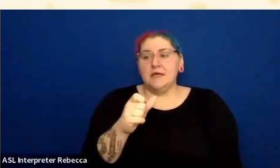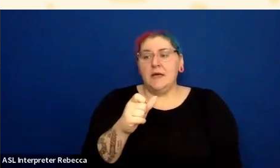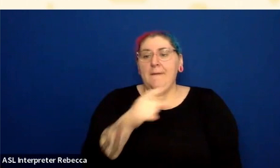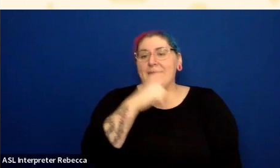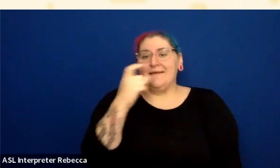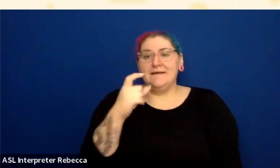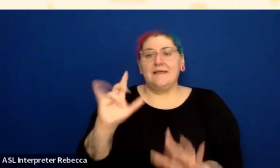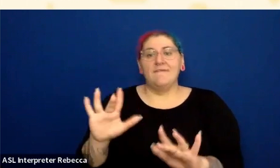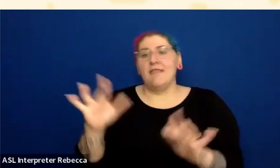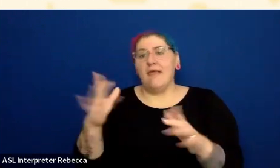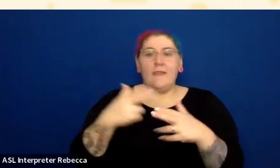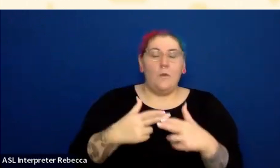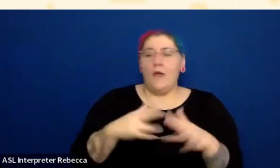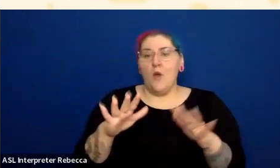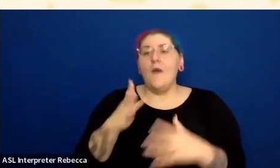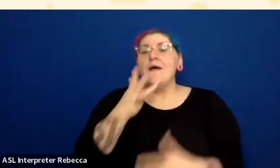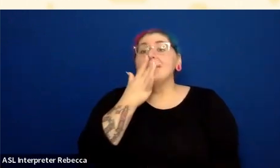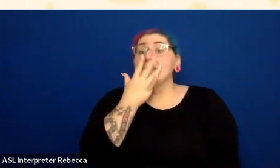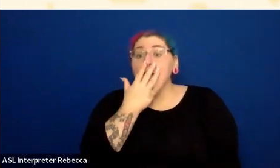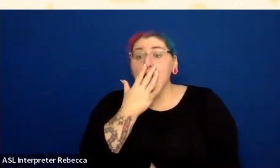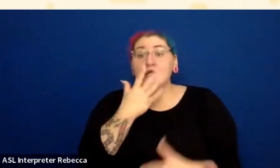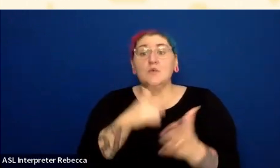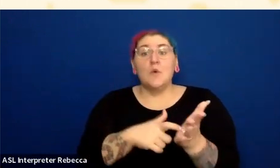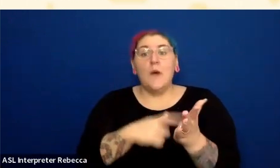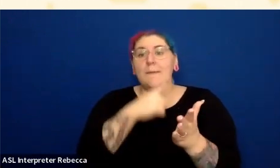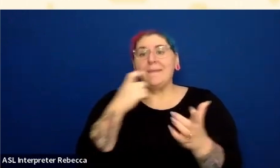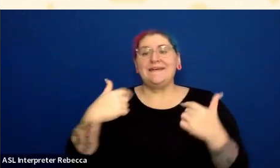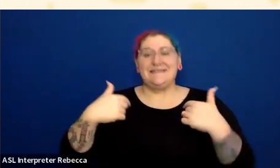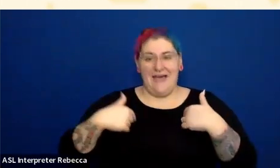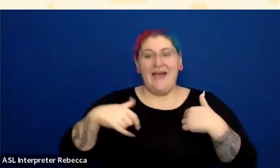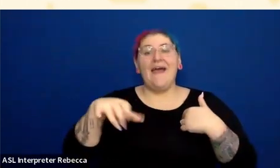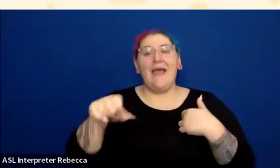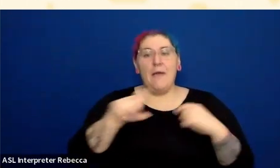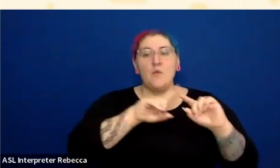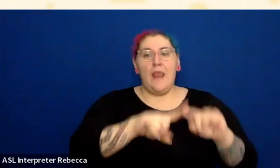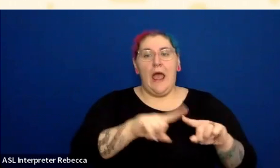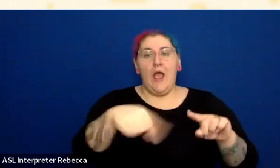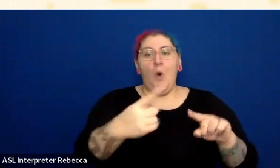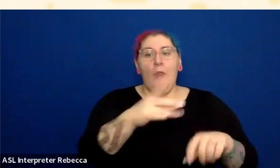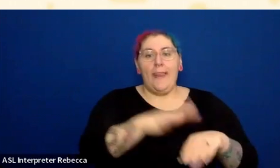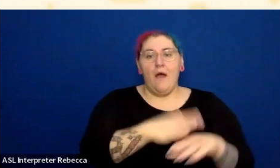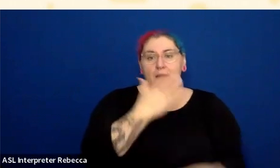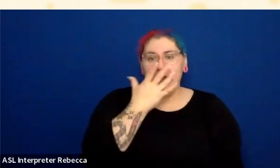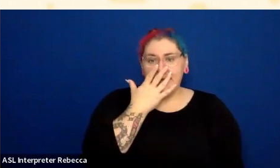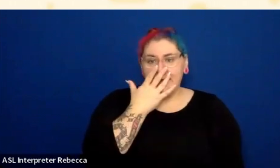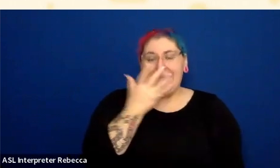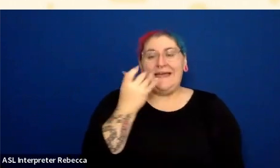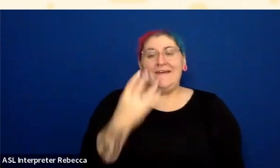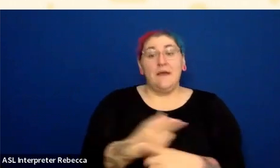to relying on color. I'm back to relying on color for a place where, like, if I'm using a keyboard, it's only a color difference